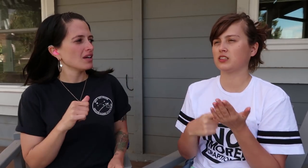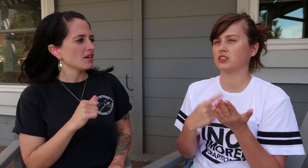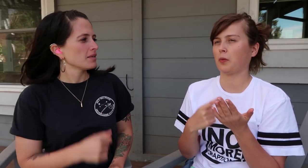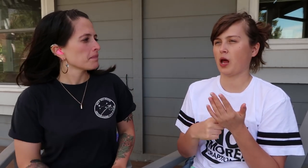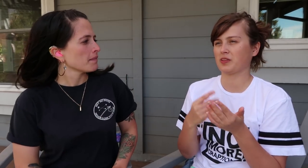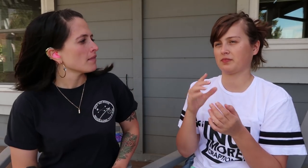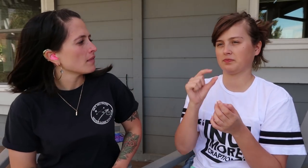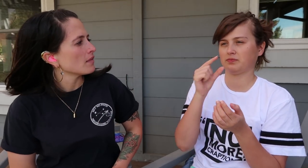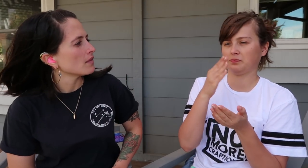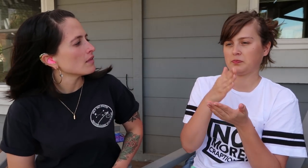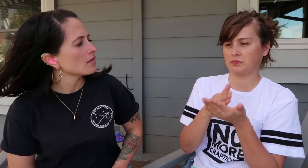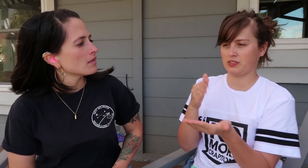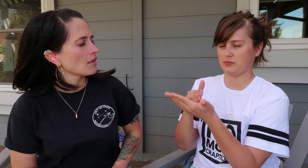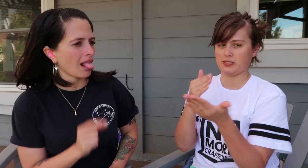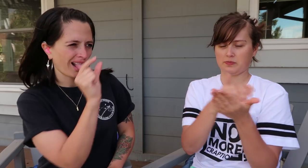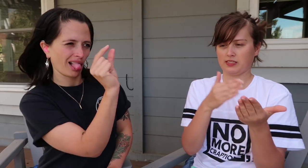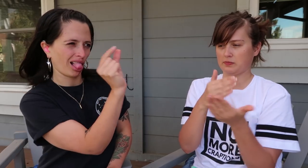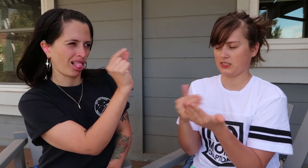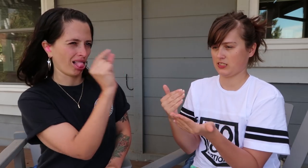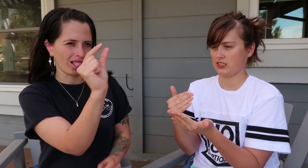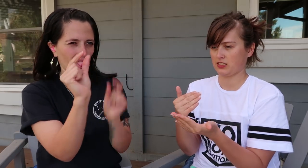Sometimes, I get bits and pieces.